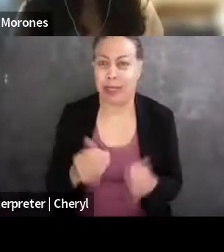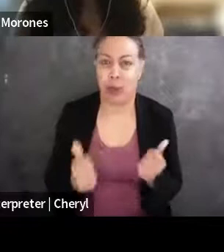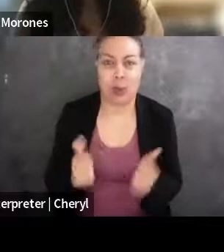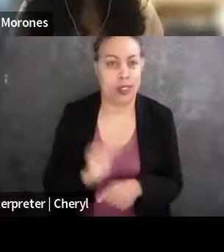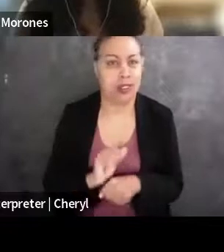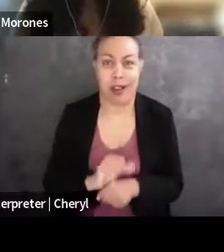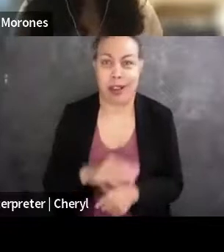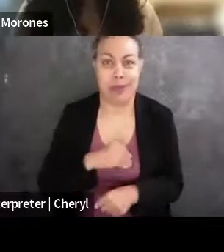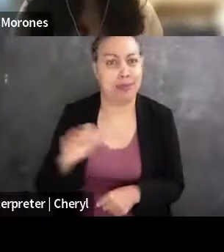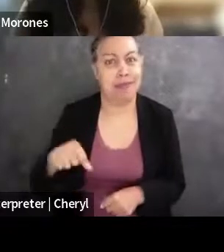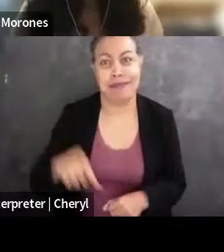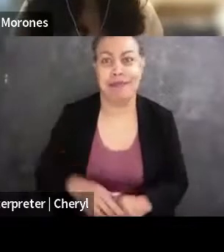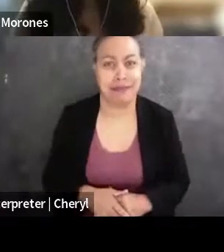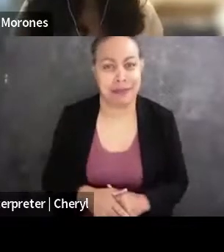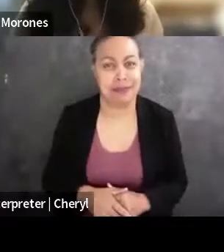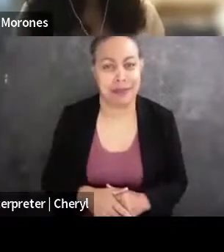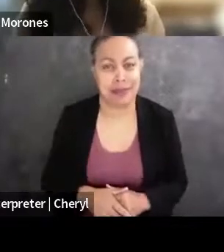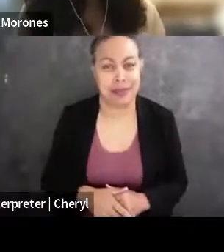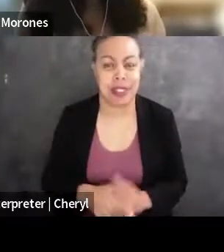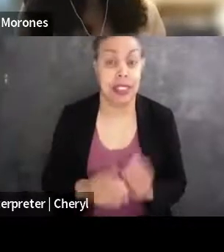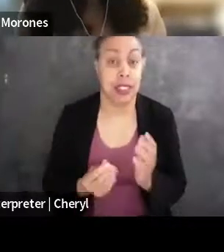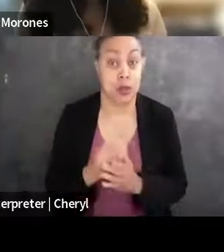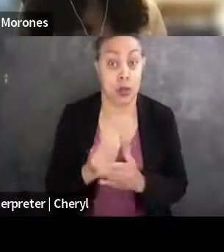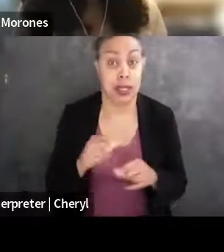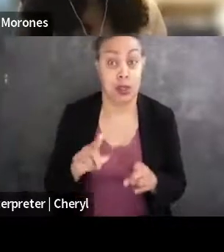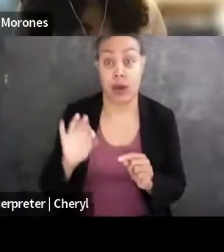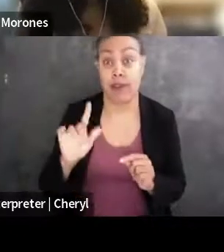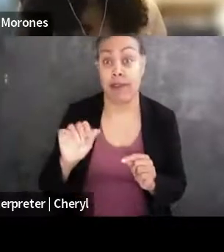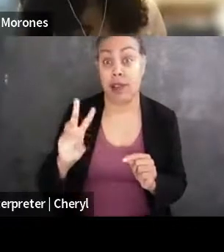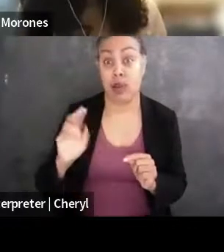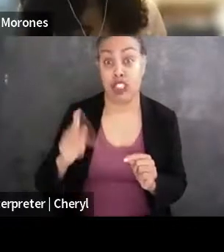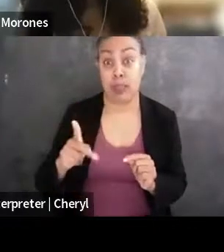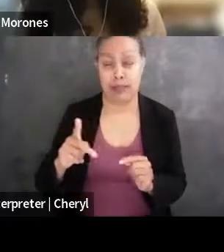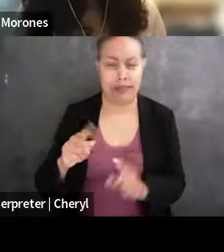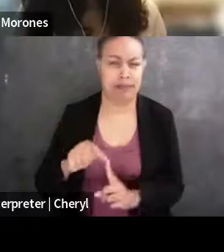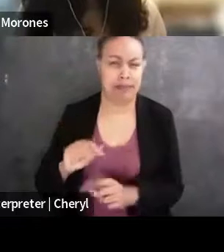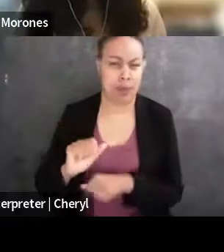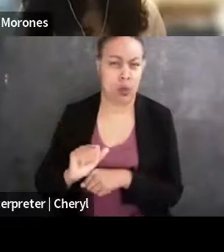Actually, so in the spring of my fellowship at Knight, I was trying to figure out what I was gonna do next.